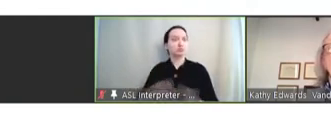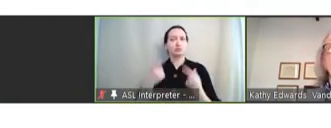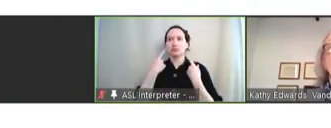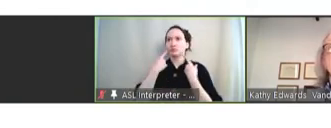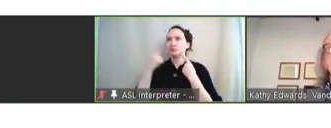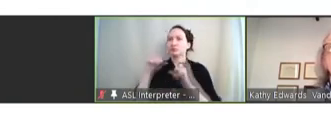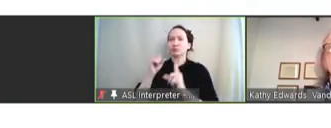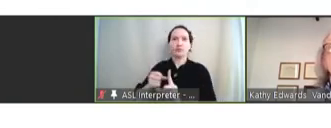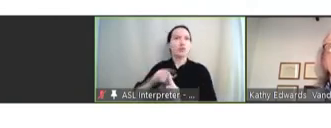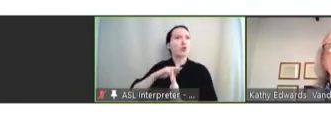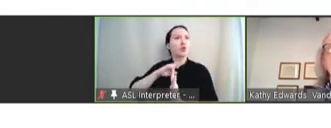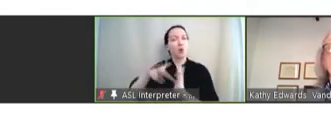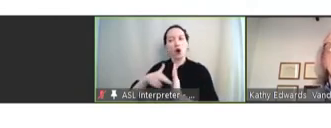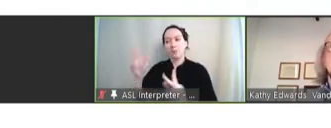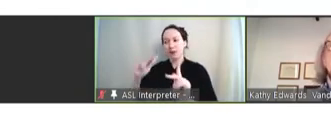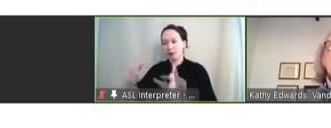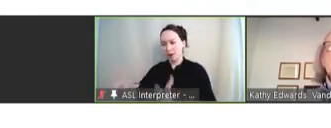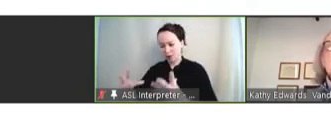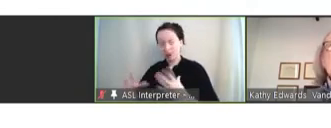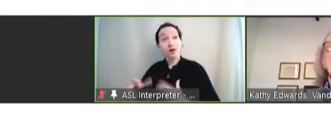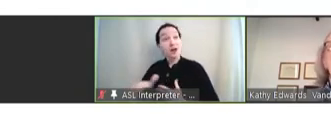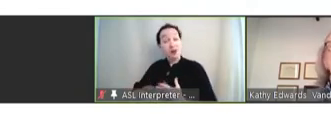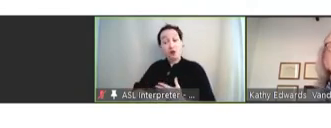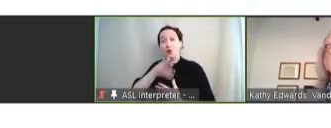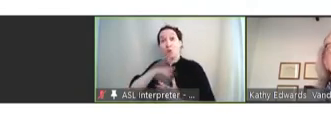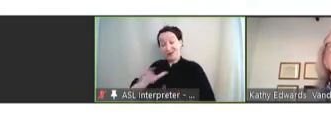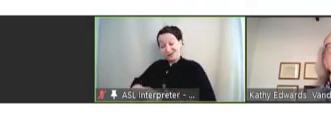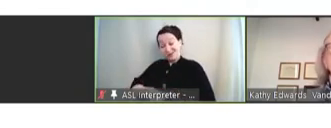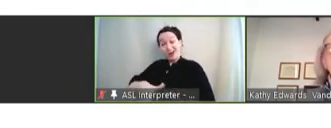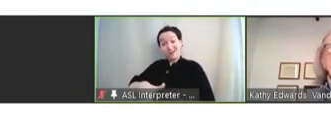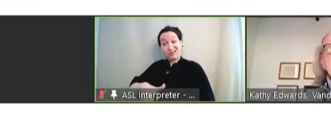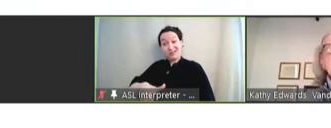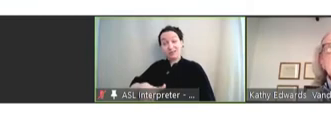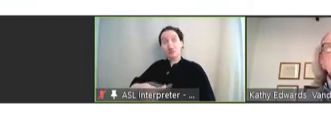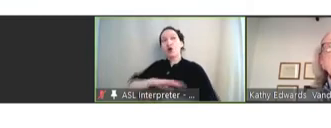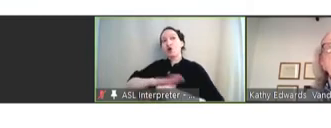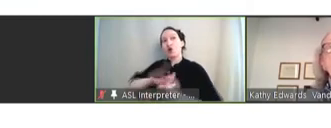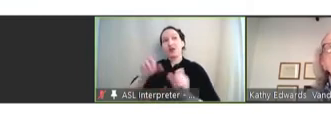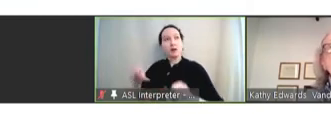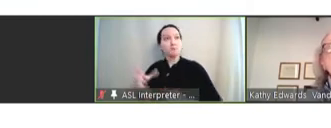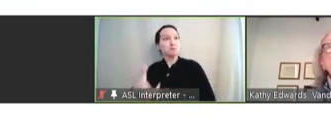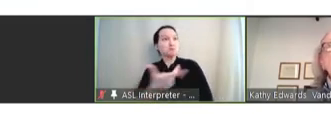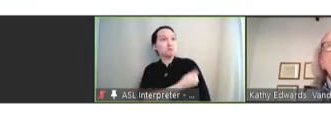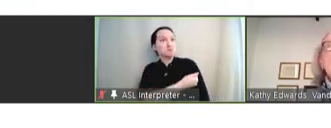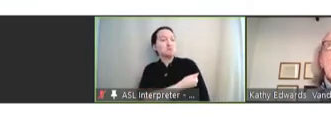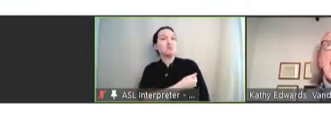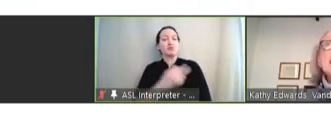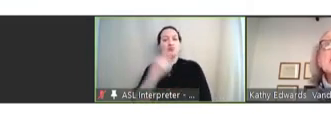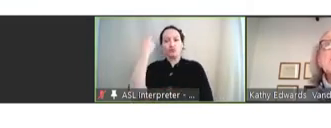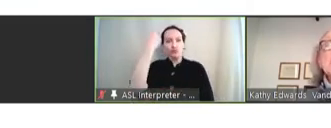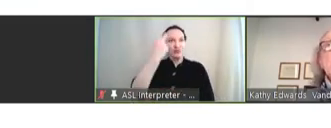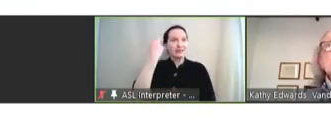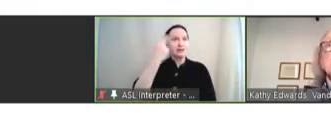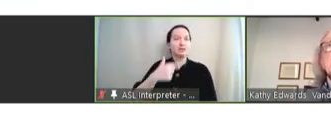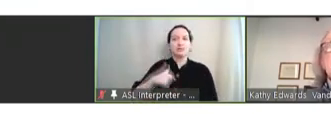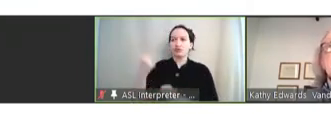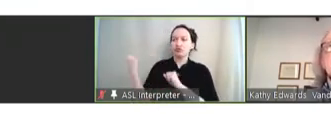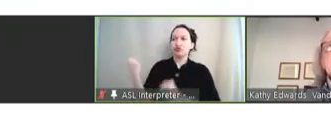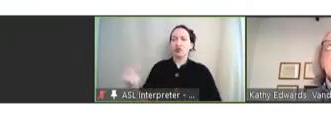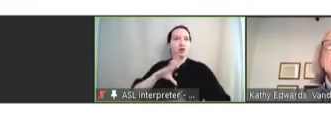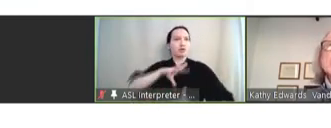in the acceptance of pregnant women for the COVID vaccines because they so actively participated and